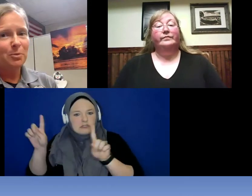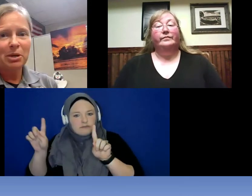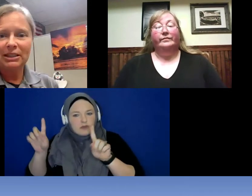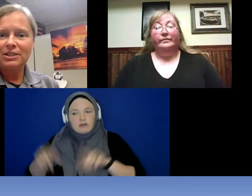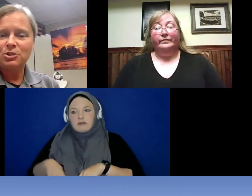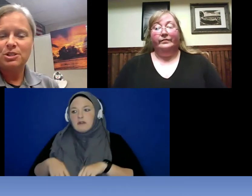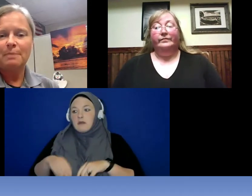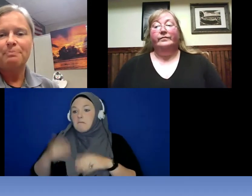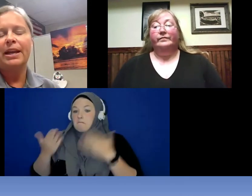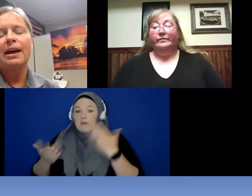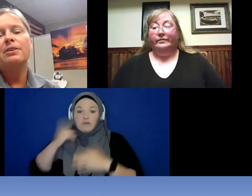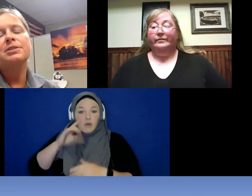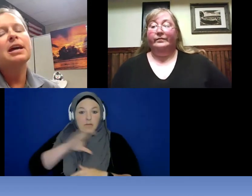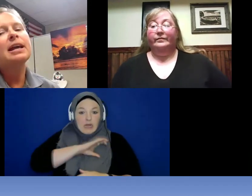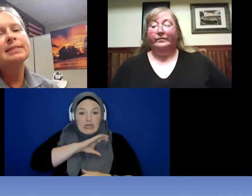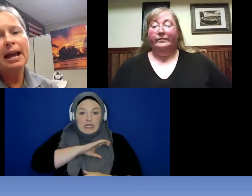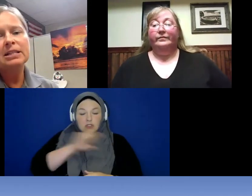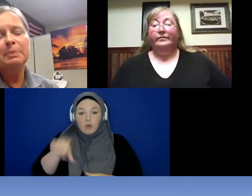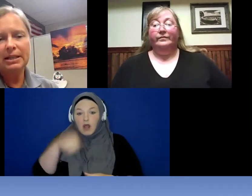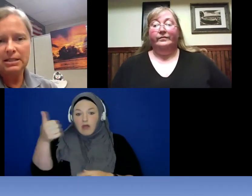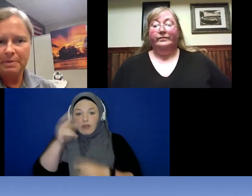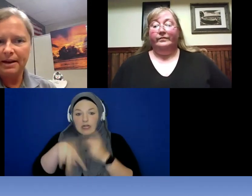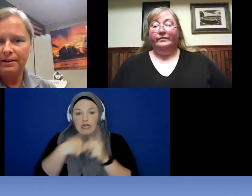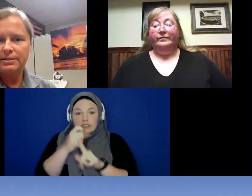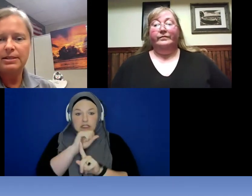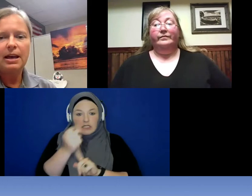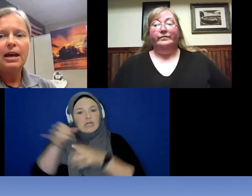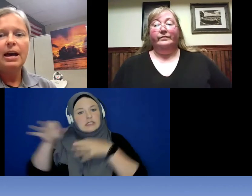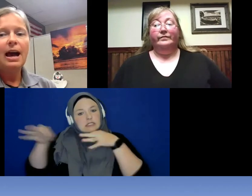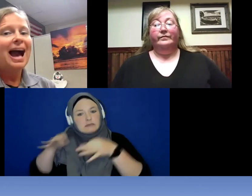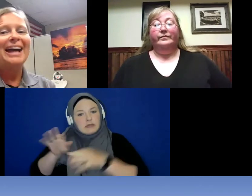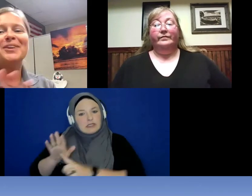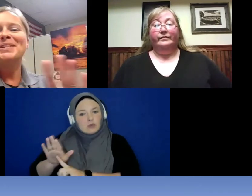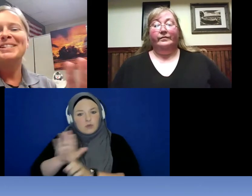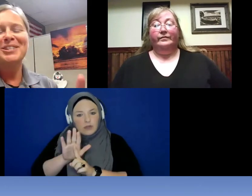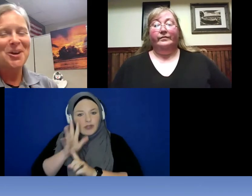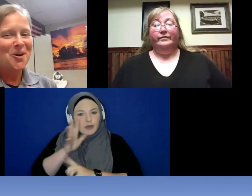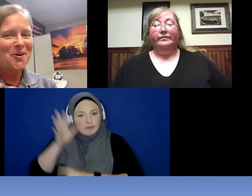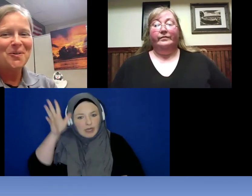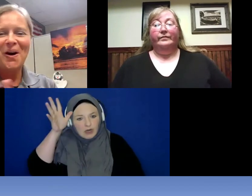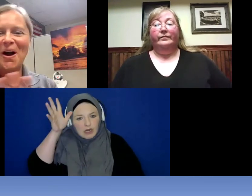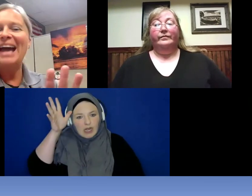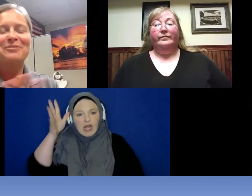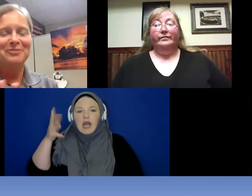for police or something else. As I explain to parents I don't need to know